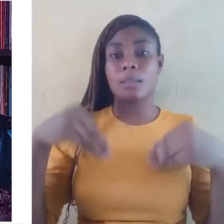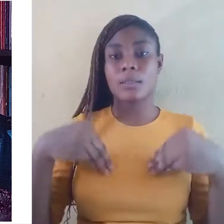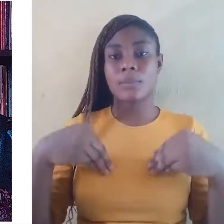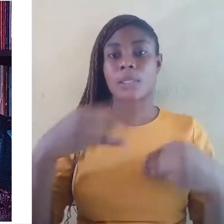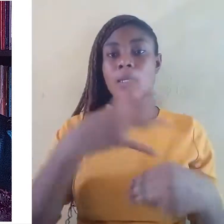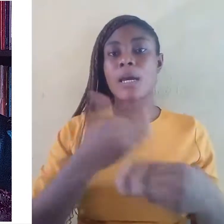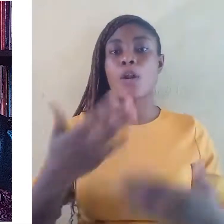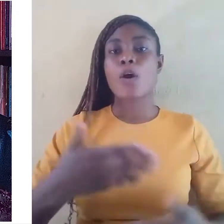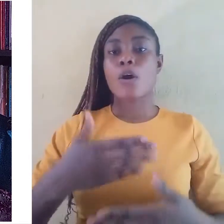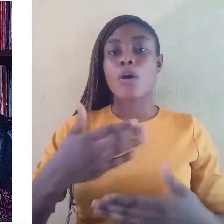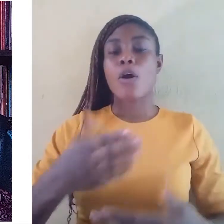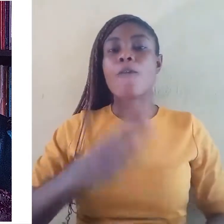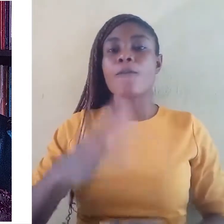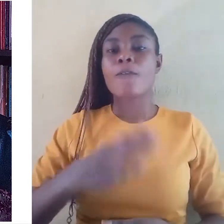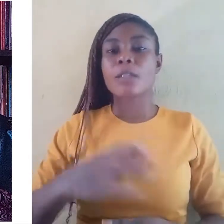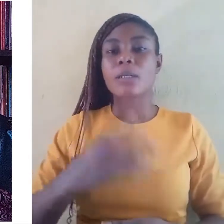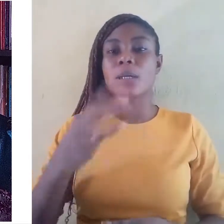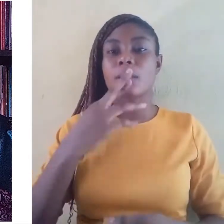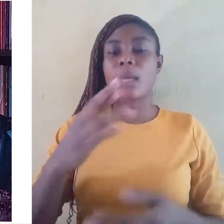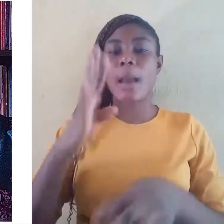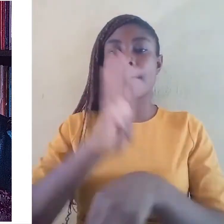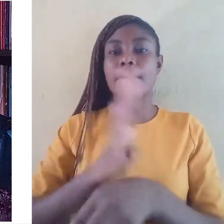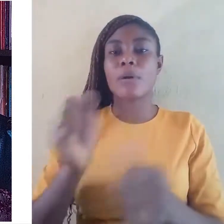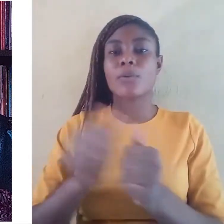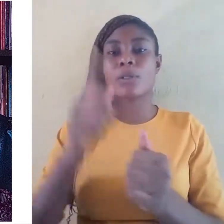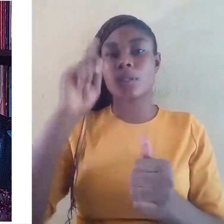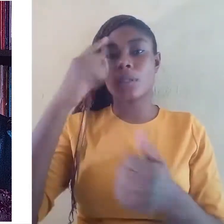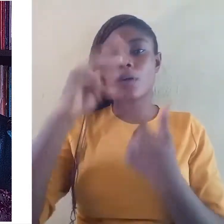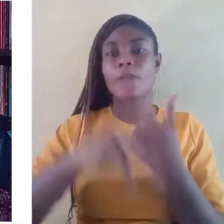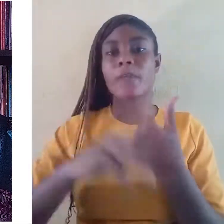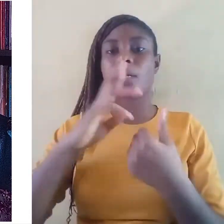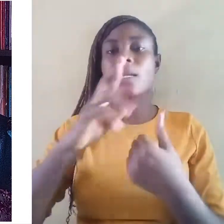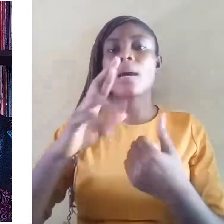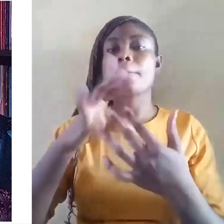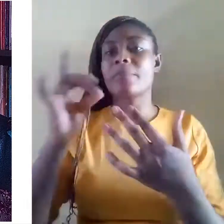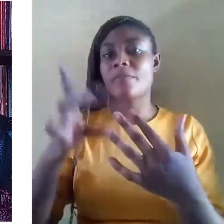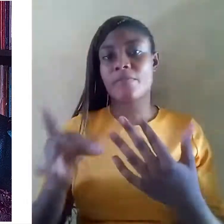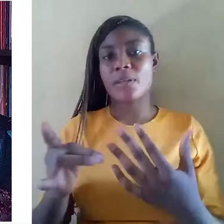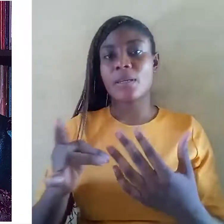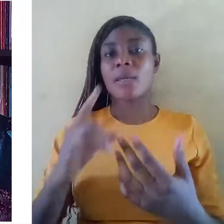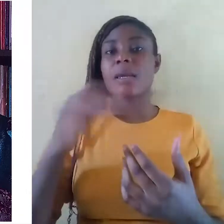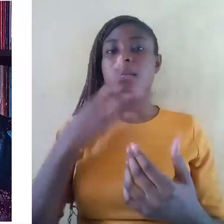They are bound to the government and are therefore preferred. They are used in government activities and services.